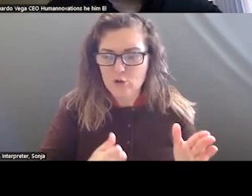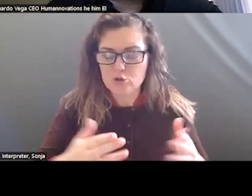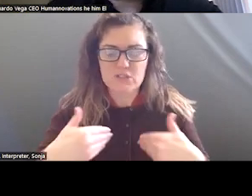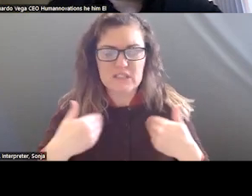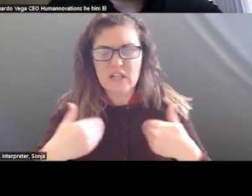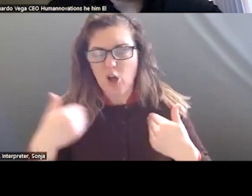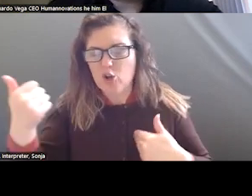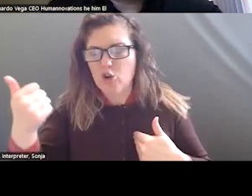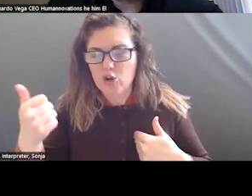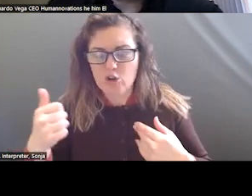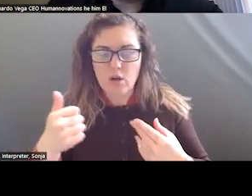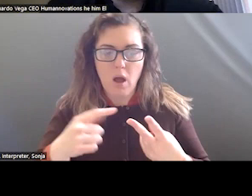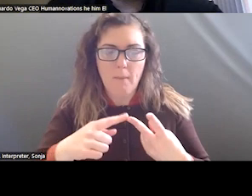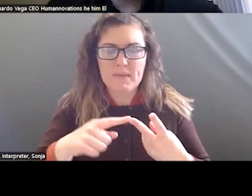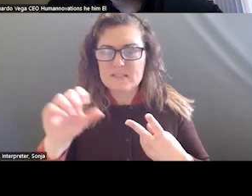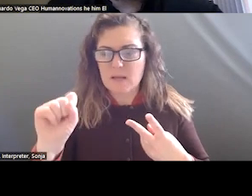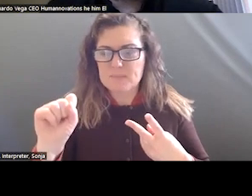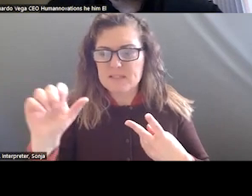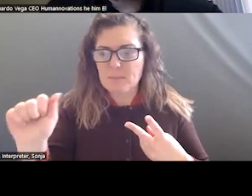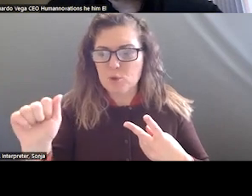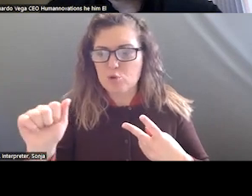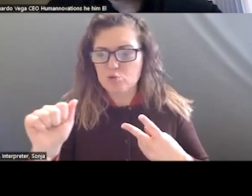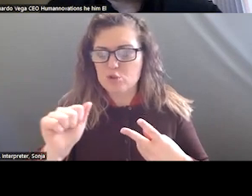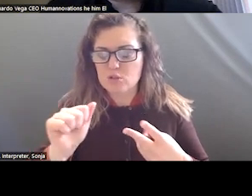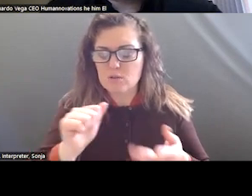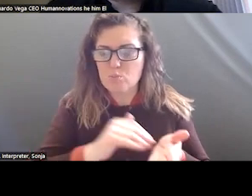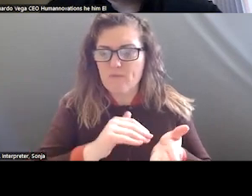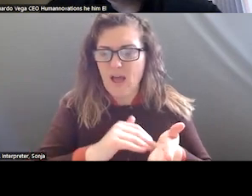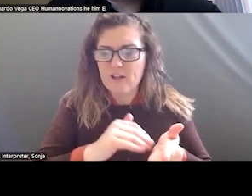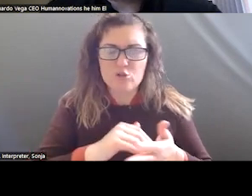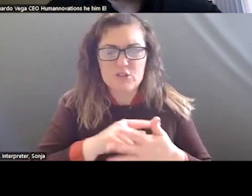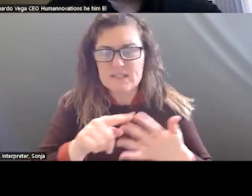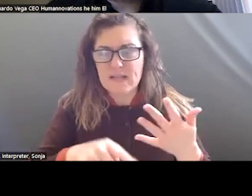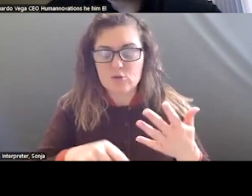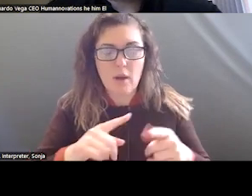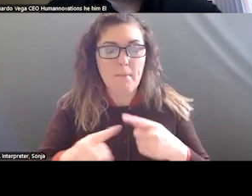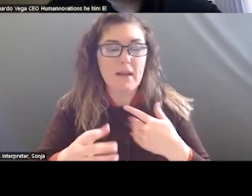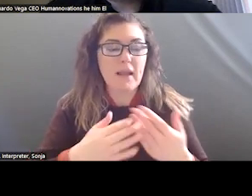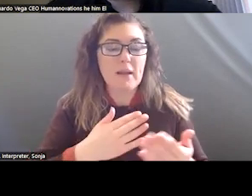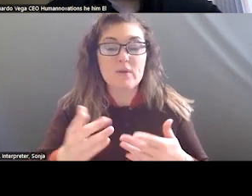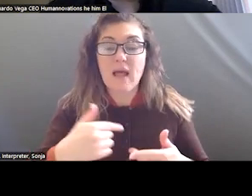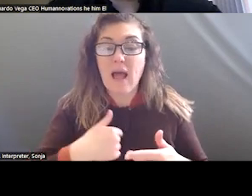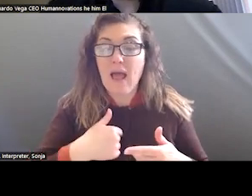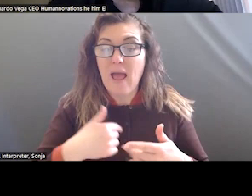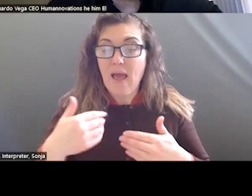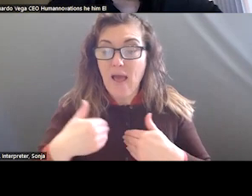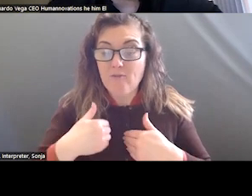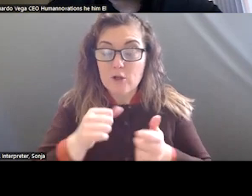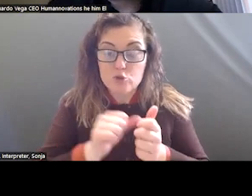ECT... WHEN I WAS LIVING WITH MY MOST SUICIDAL INTENSITY, IT WAS